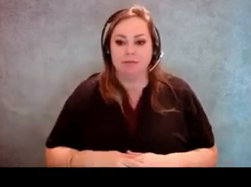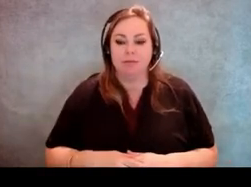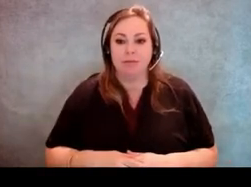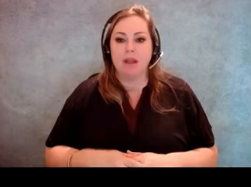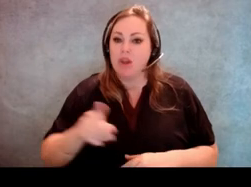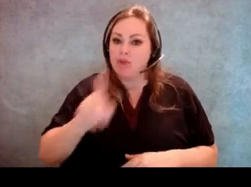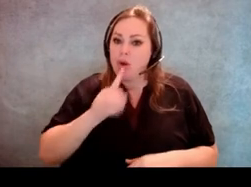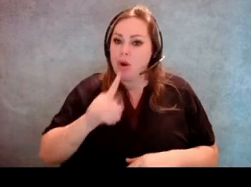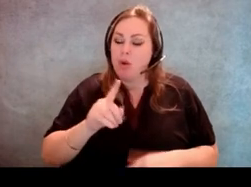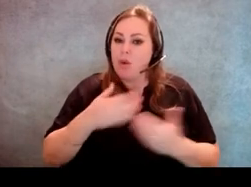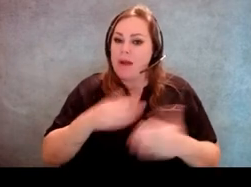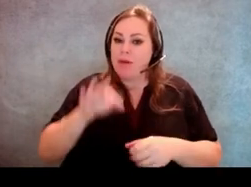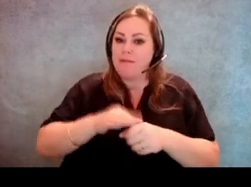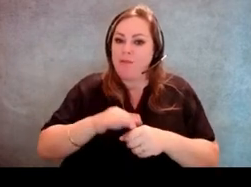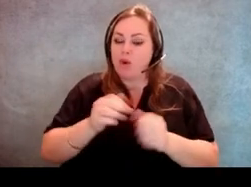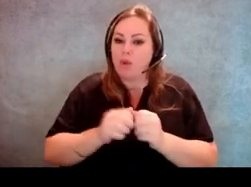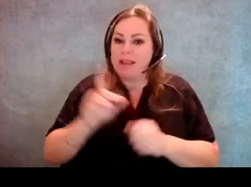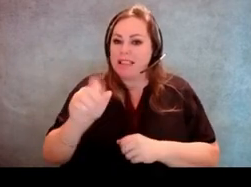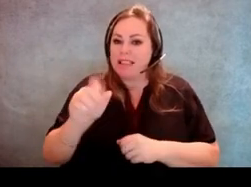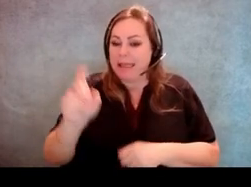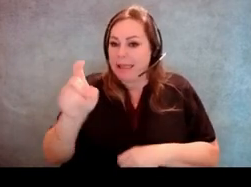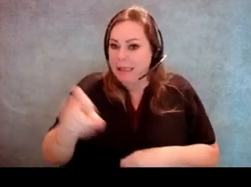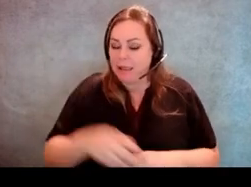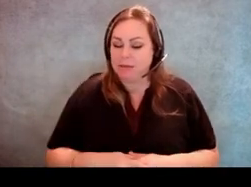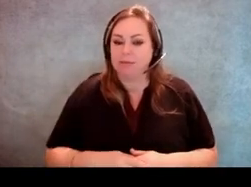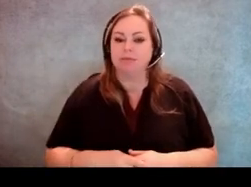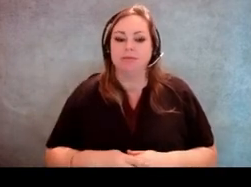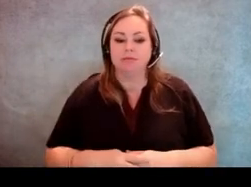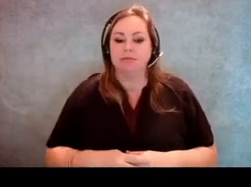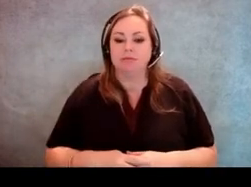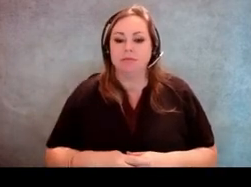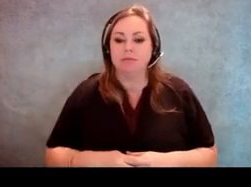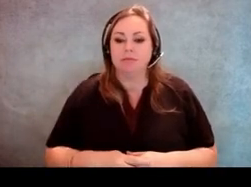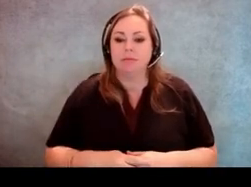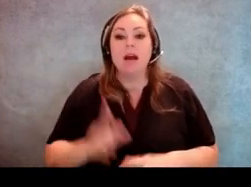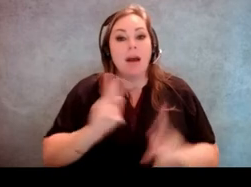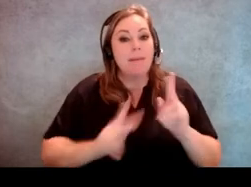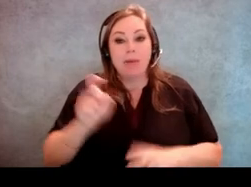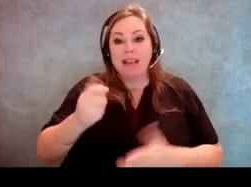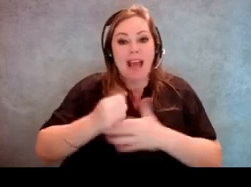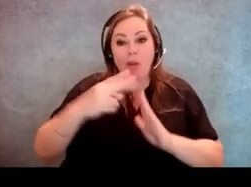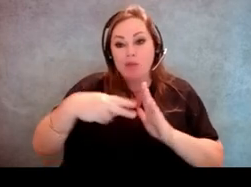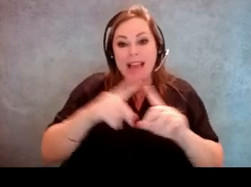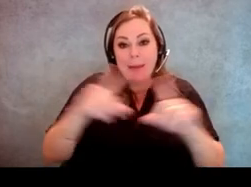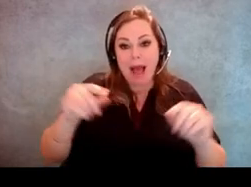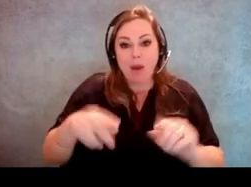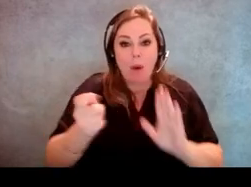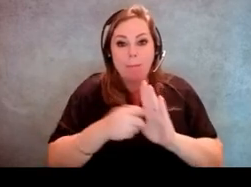So while lots of people classically need help either reading the ballot or marking the ballot,